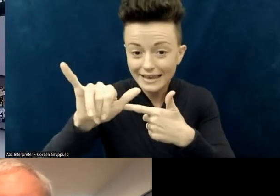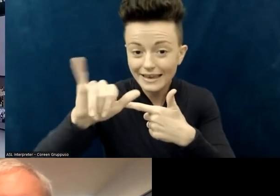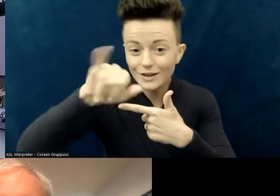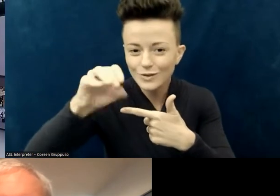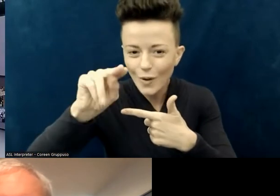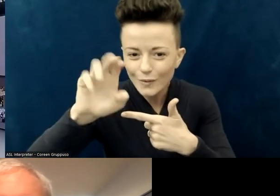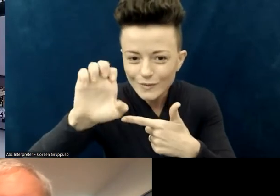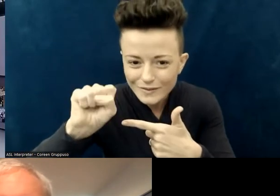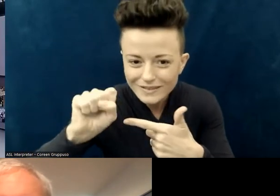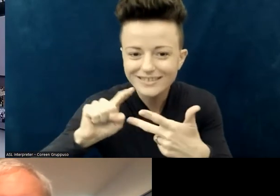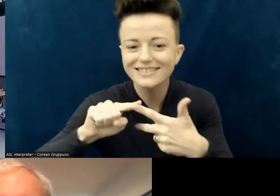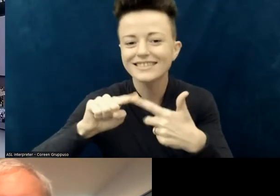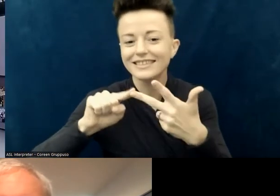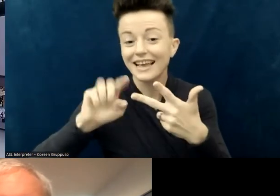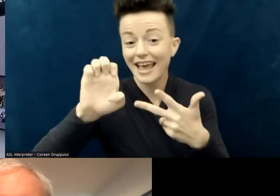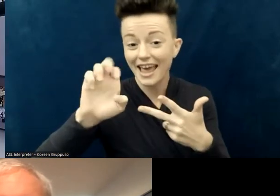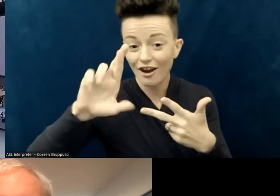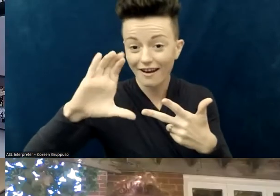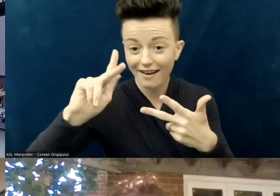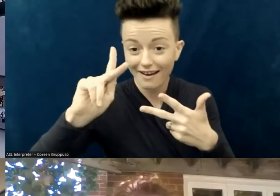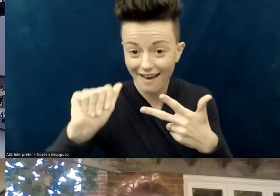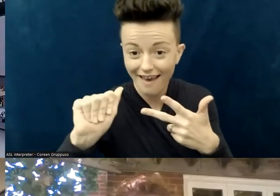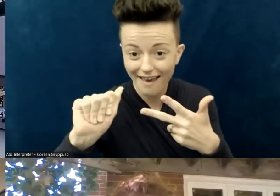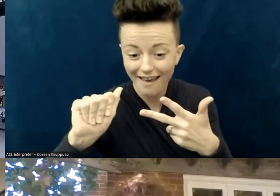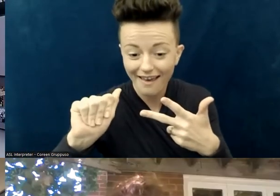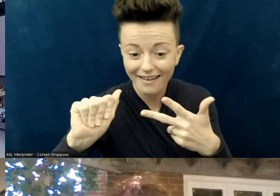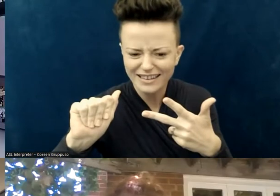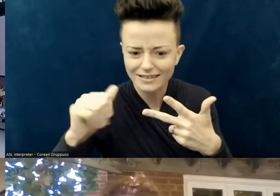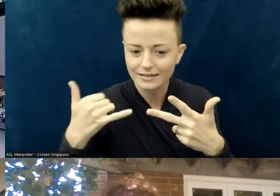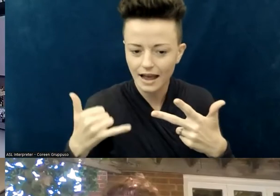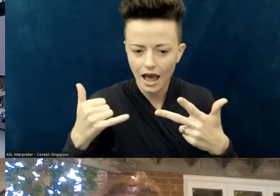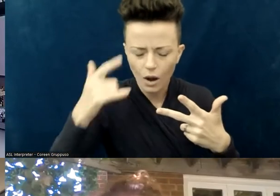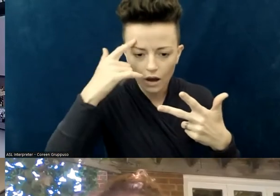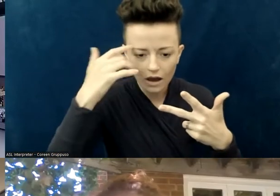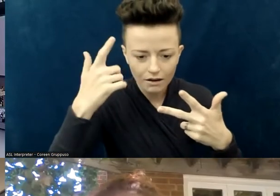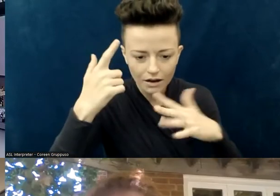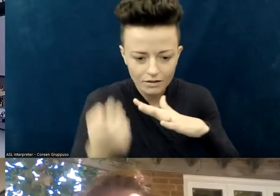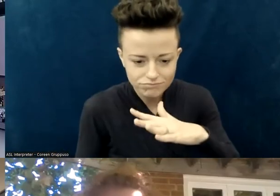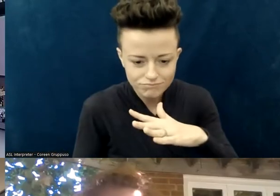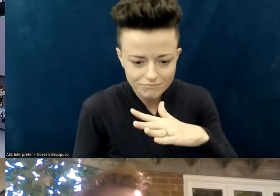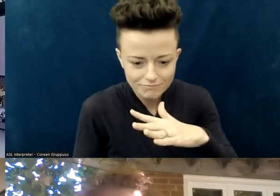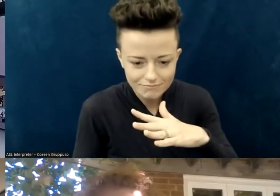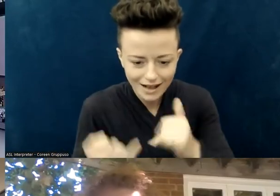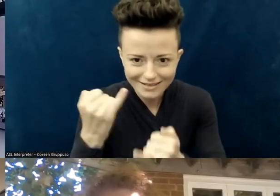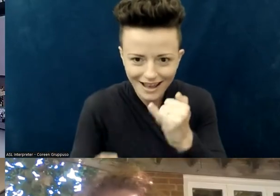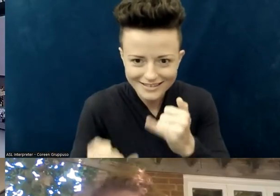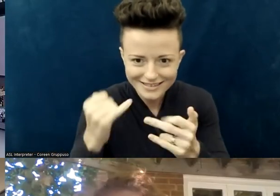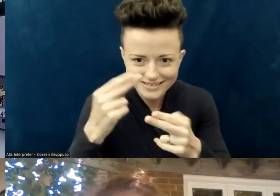and Erika—now, yesterday you messed up her name, and now I'm blanking here, what is my problem— Erika Fleming! Thank you.